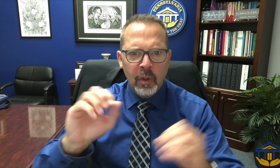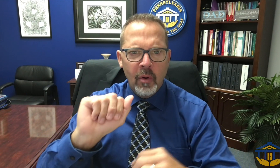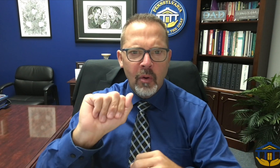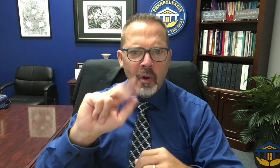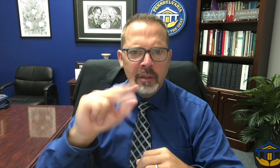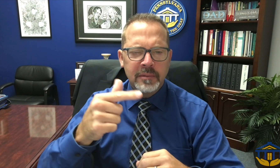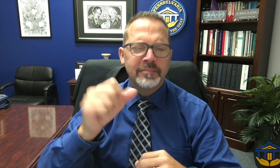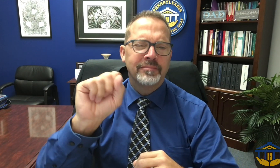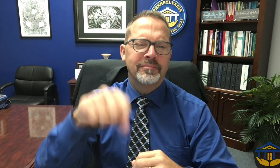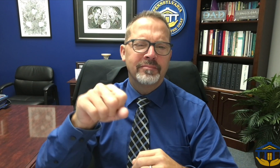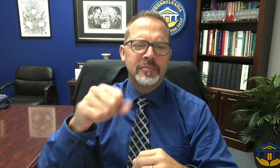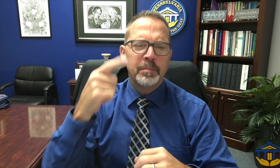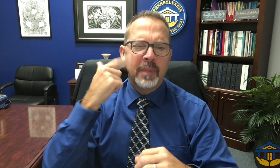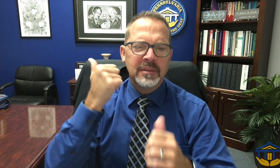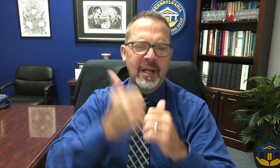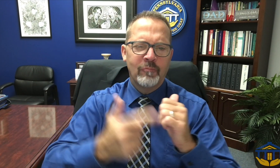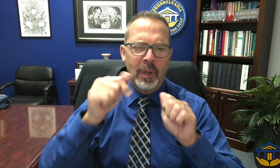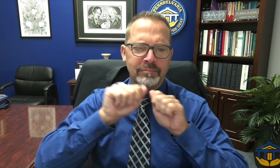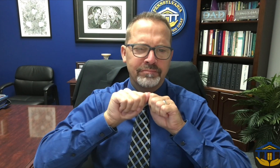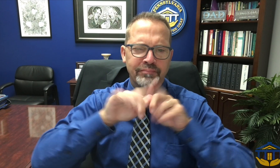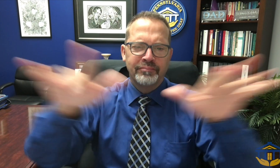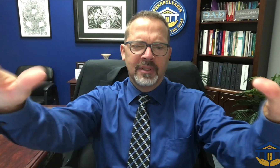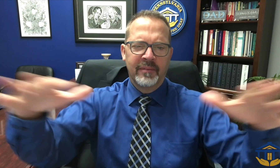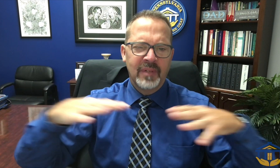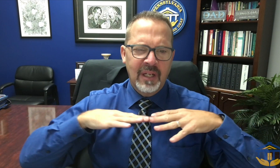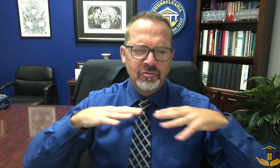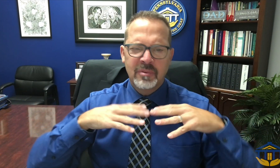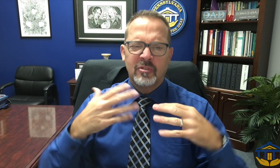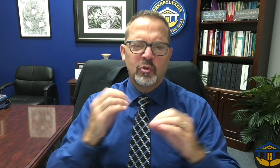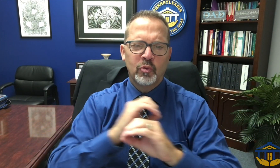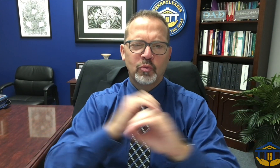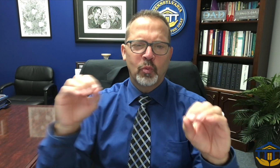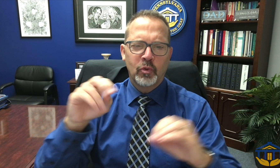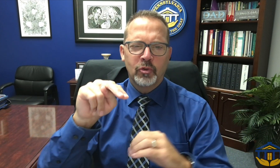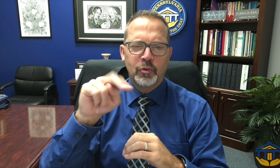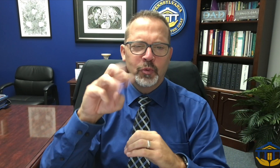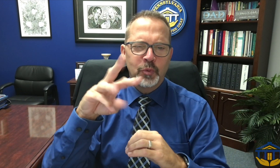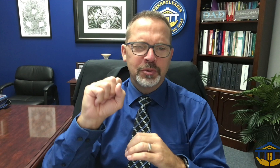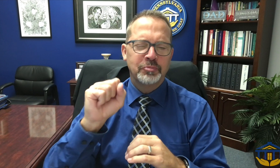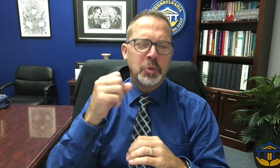video for August. It is because everyone was off doing their thing for the summer